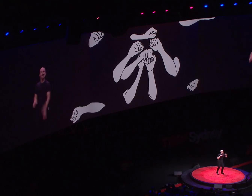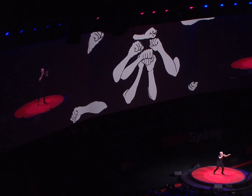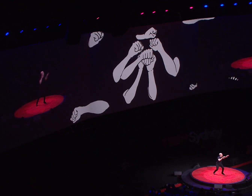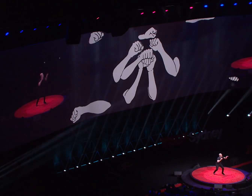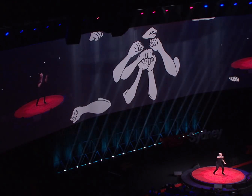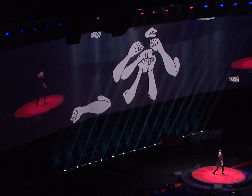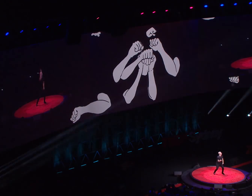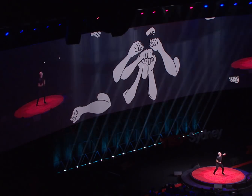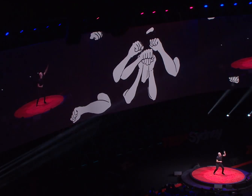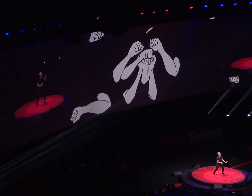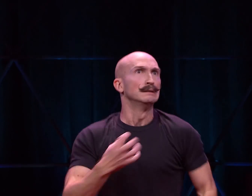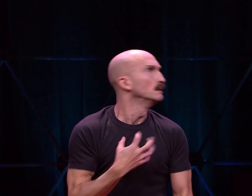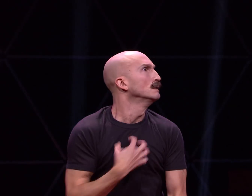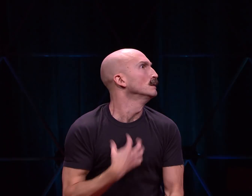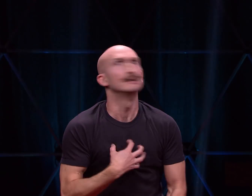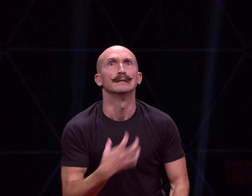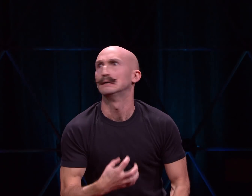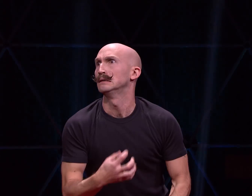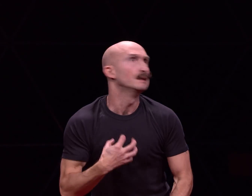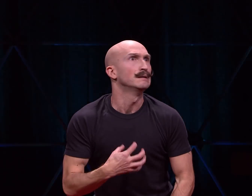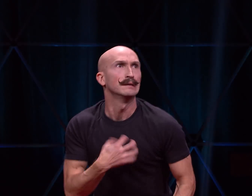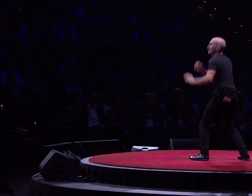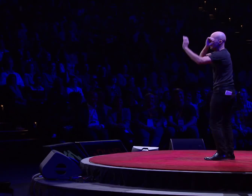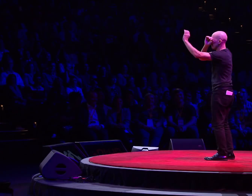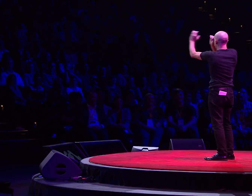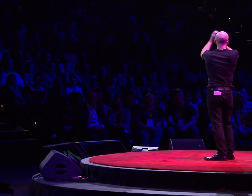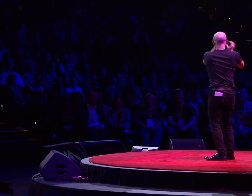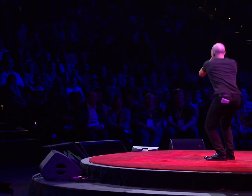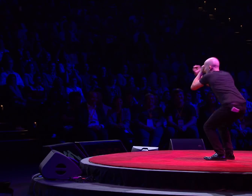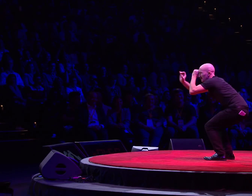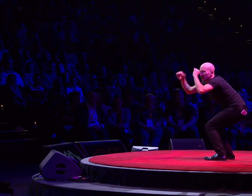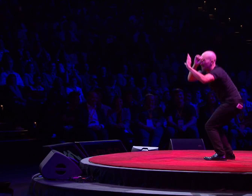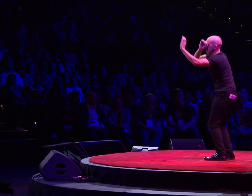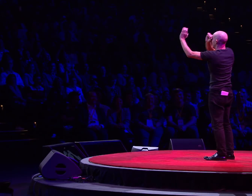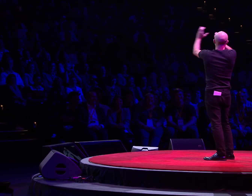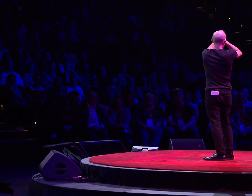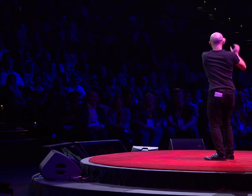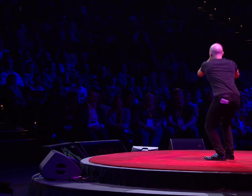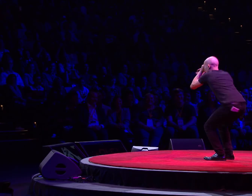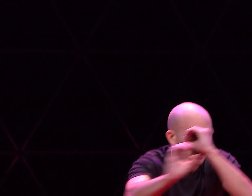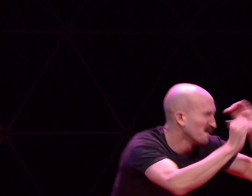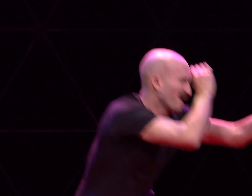Thunderbolt and lightning, very, very frightening me Galileo... Galileo...